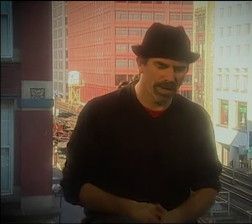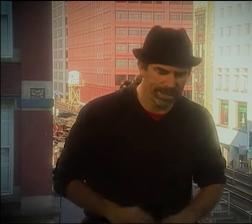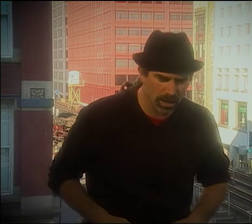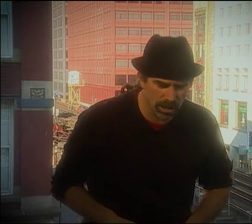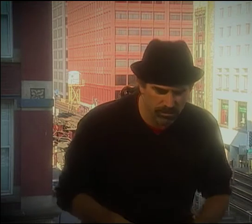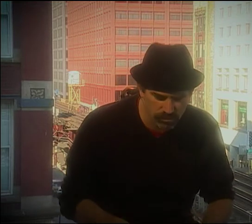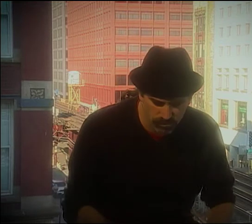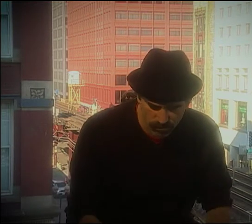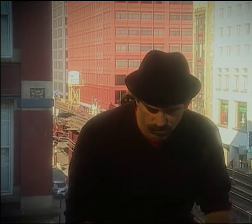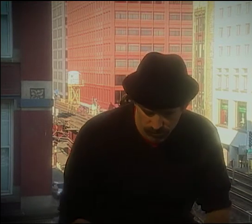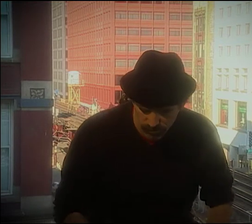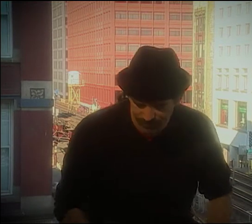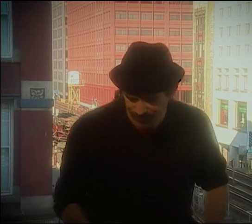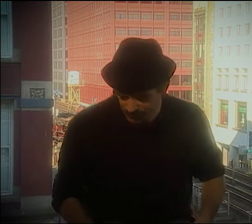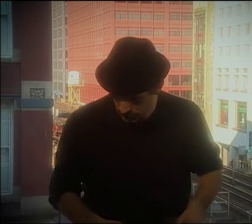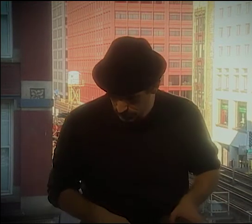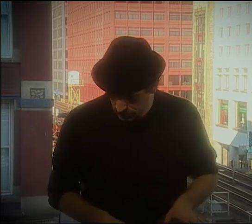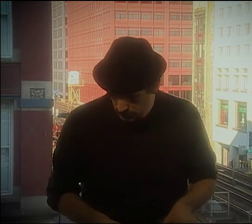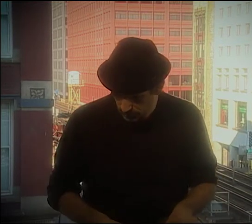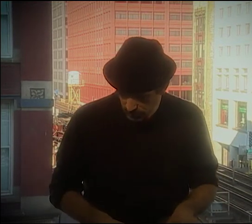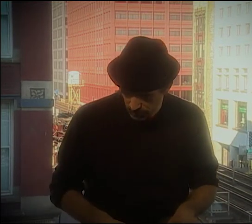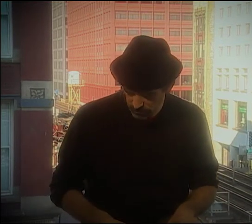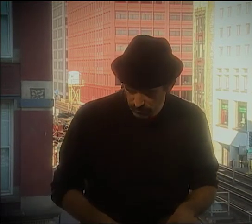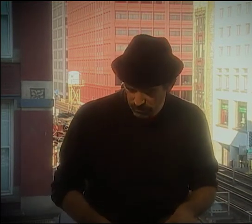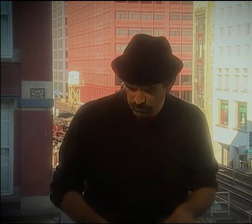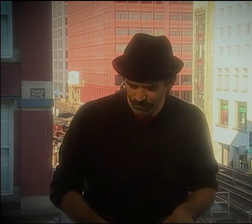YOU MAKE A THEME AND USE TWO HAND SHAPES AND USE THEM BACK AND FORTH.